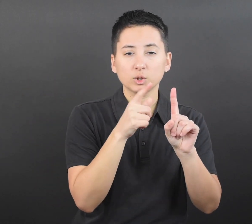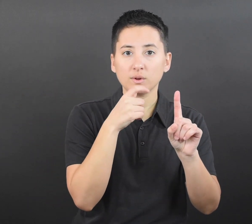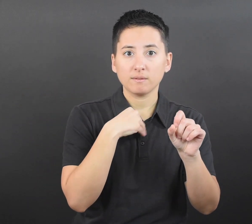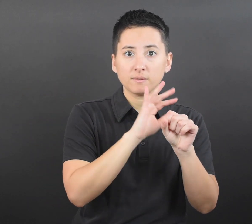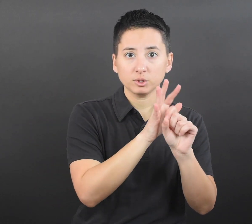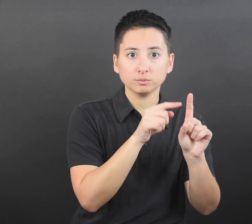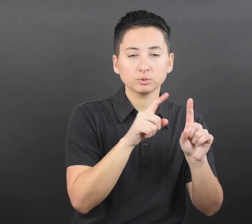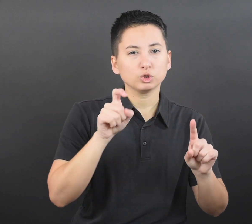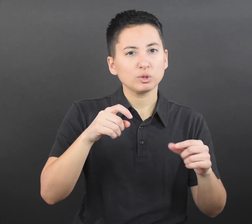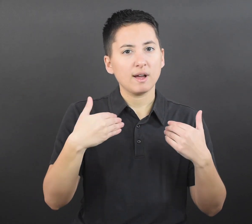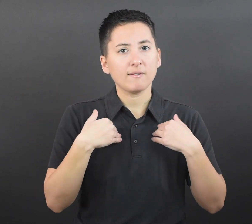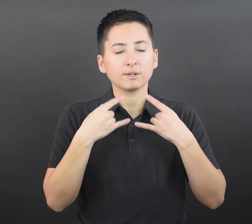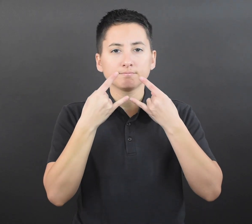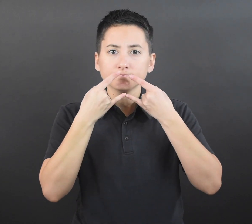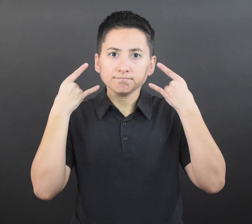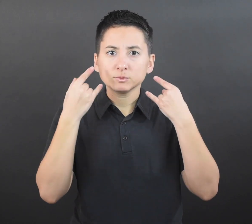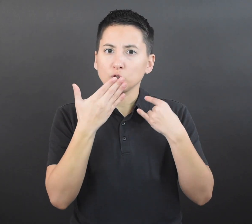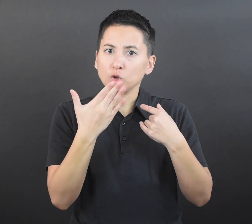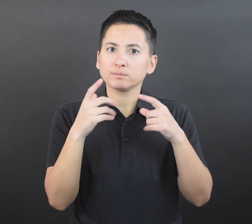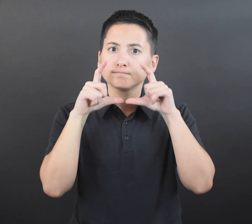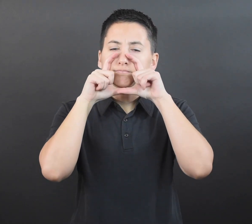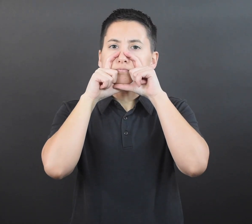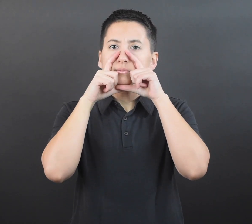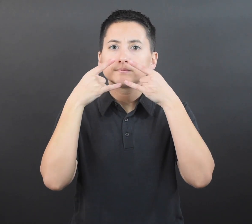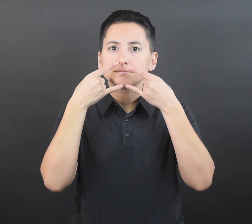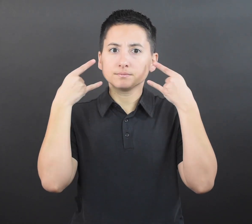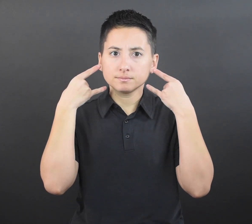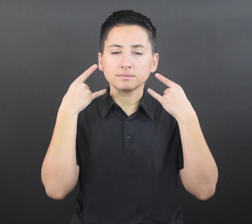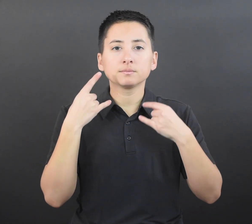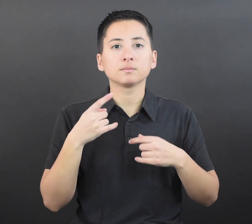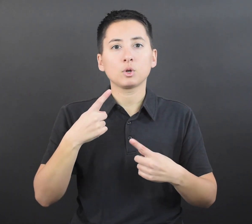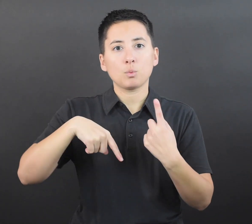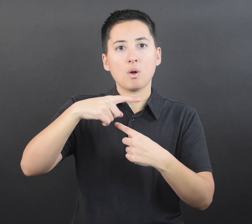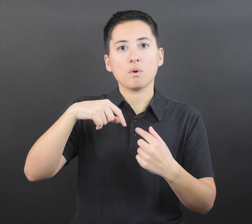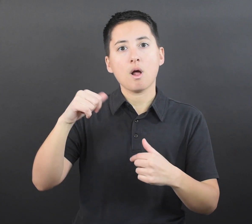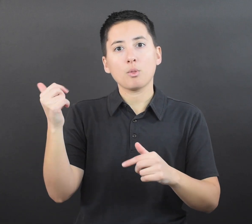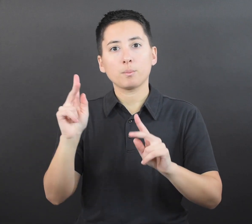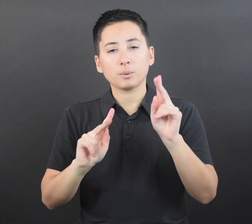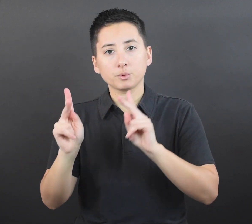around others and watch for COVID-19 symptoms for 10 days